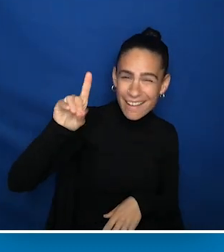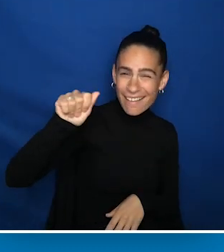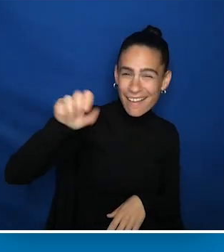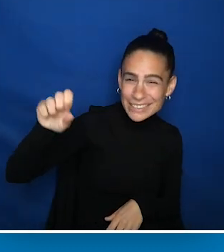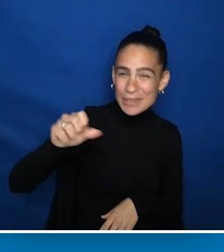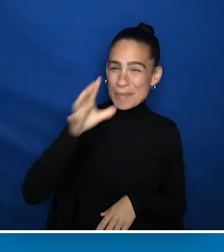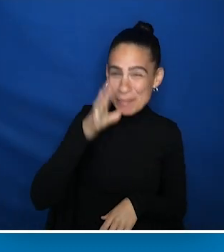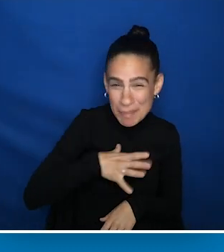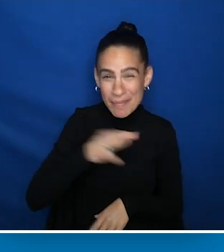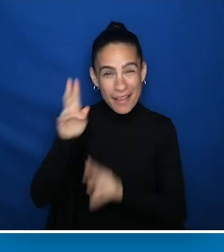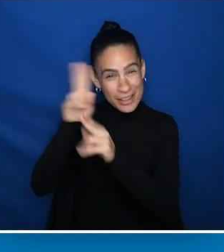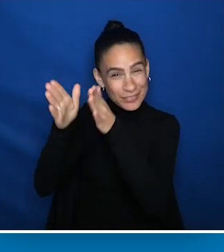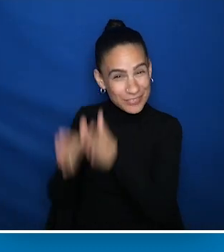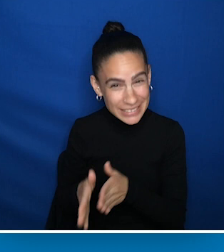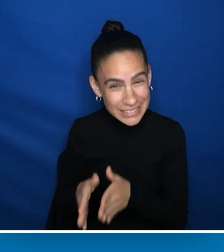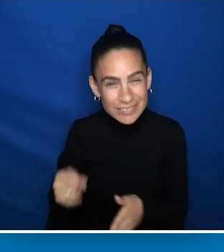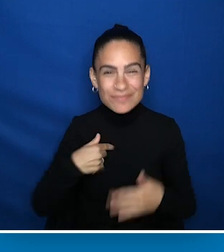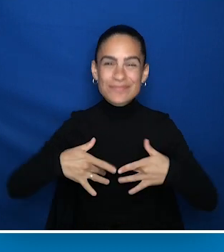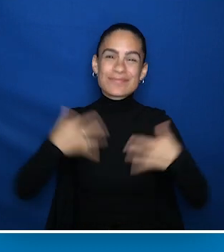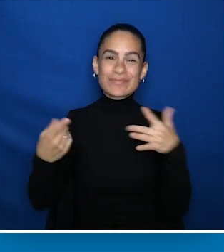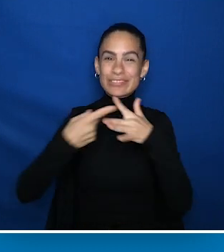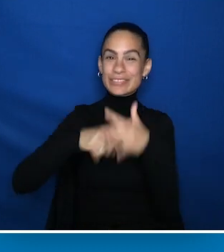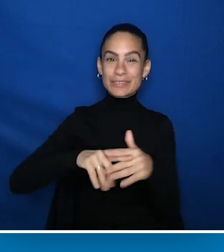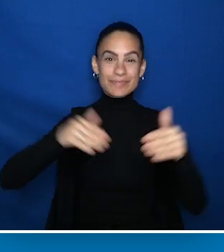and I am pleased to start with the introduction of Kara Ayers.